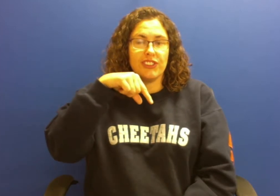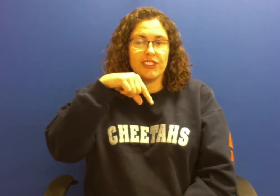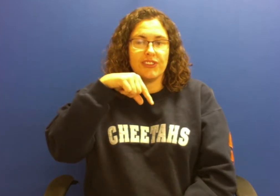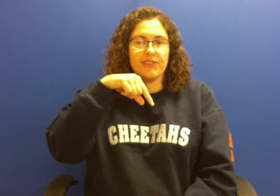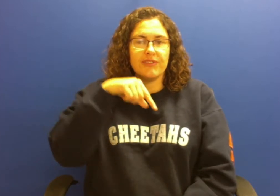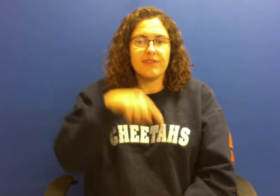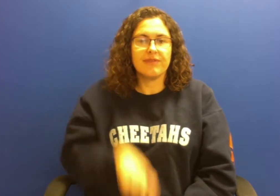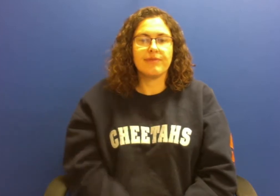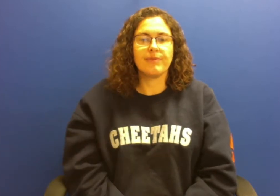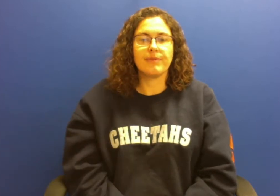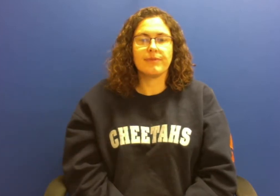turkey